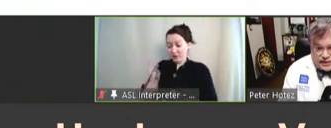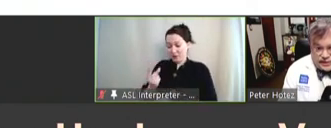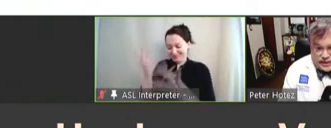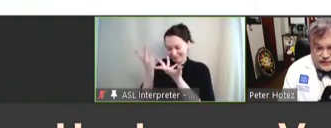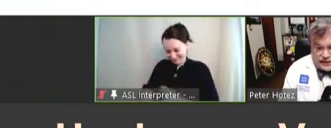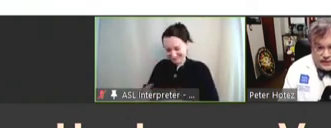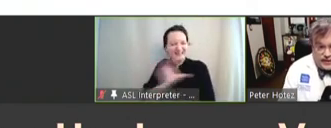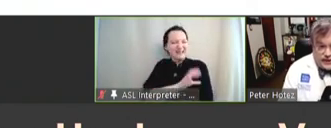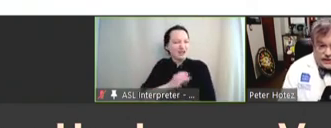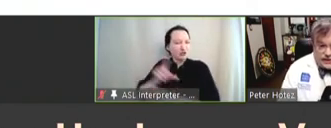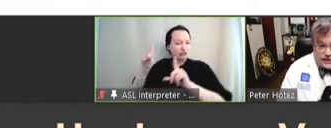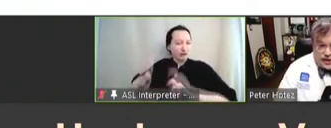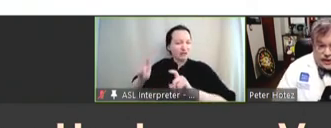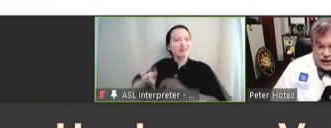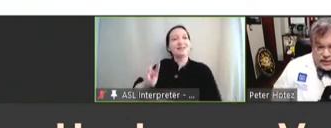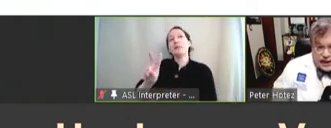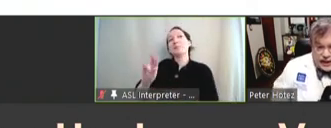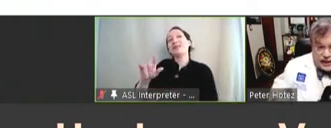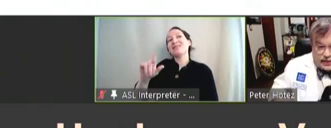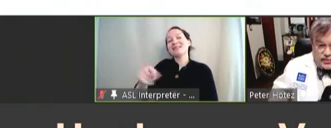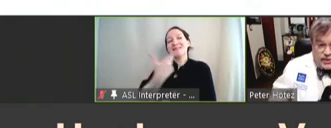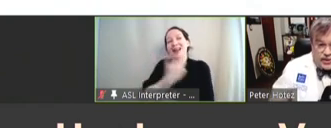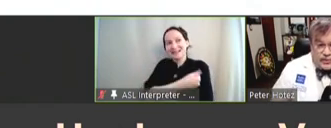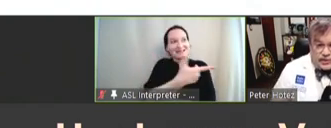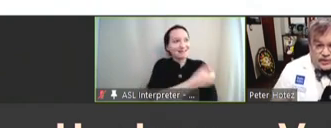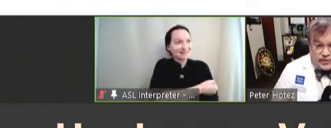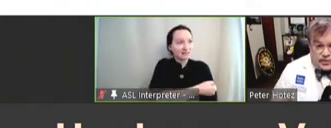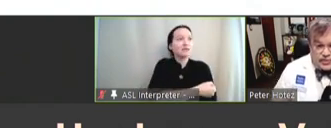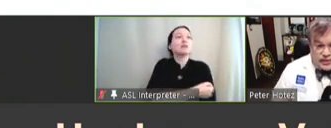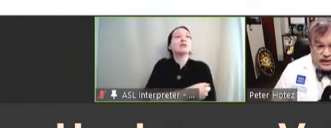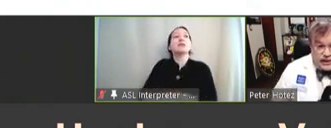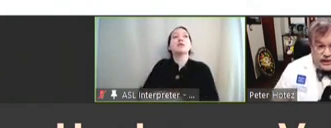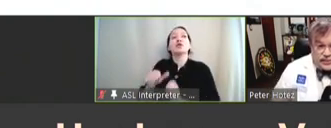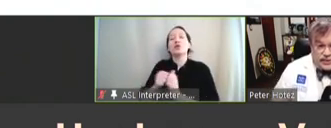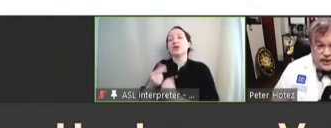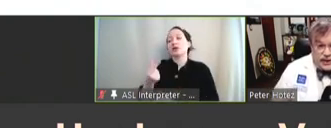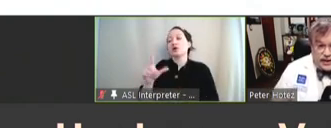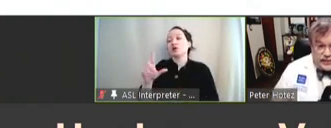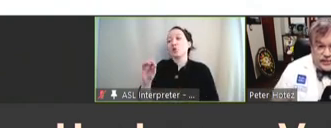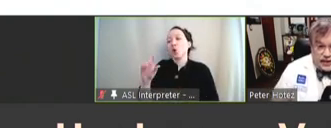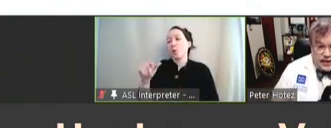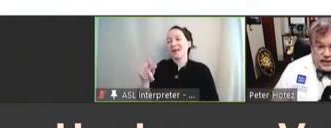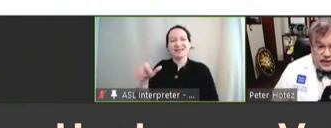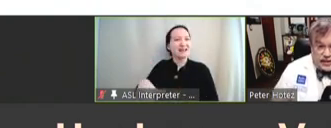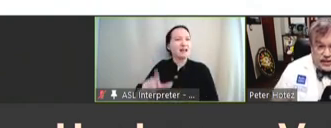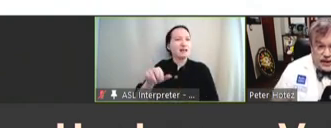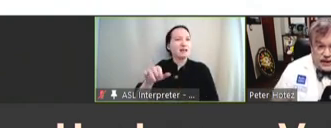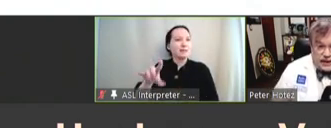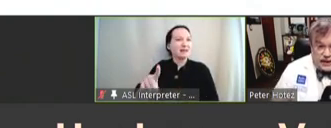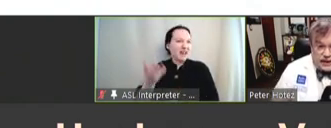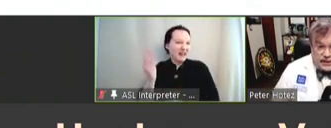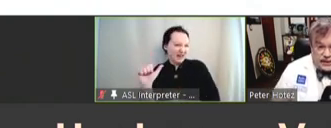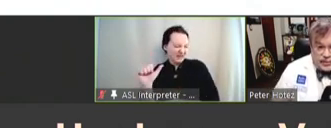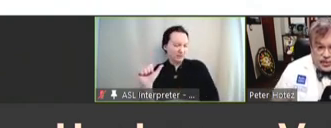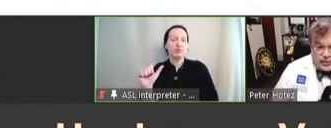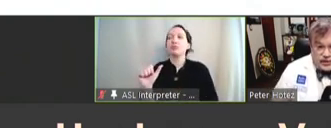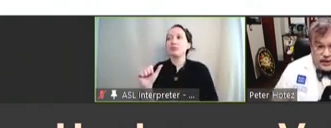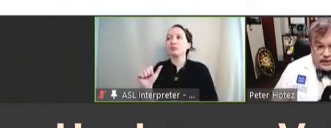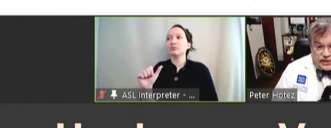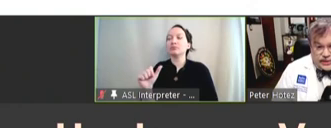is a bivalent vaccine -- again, we're on alum with glucopyranose lipidae in Gabon. And so,